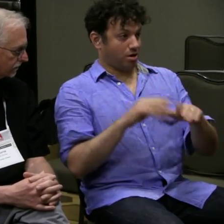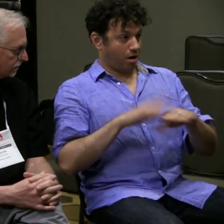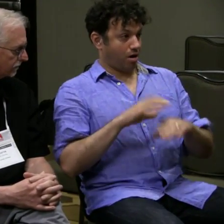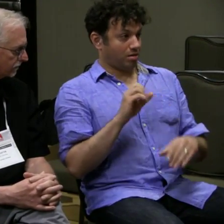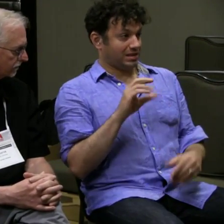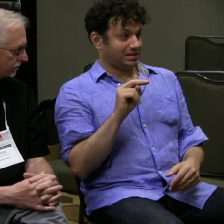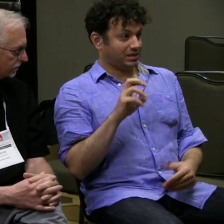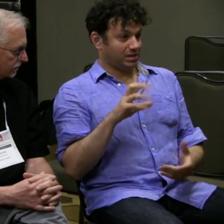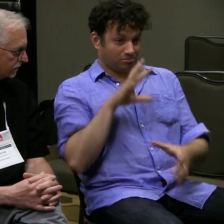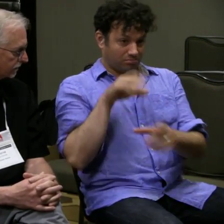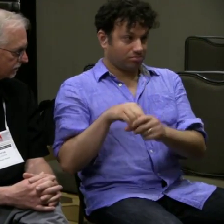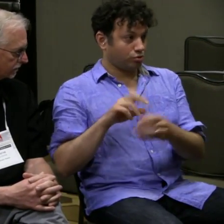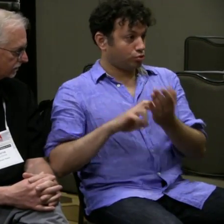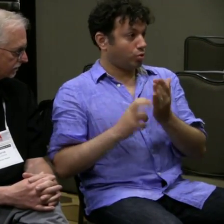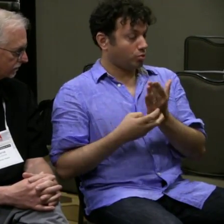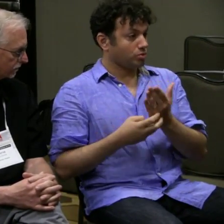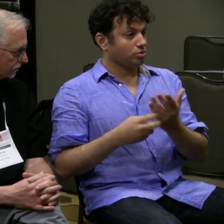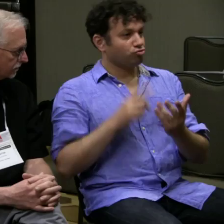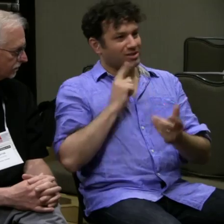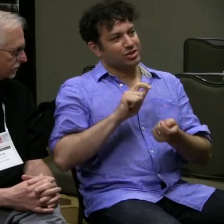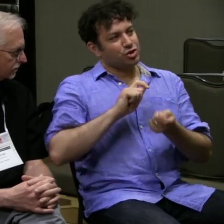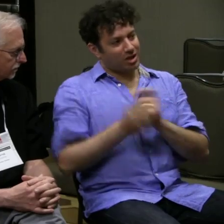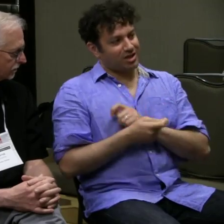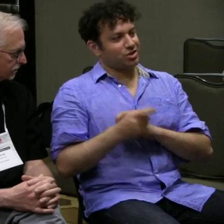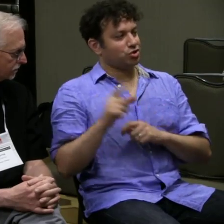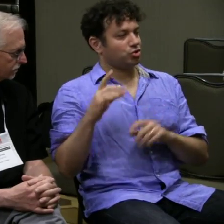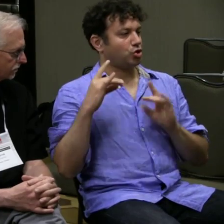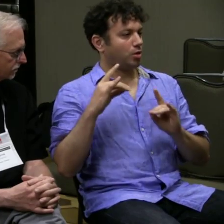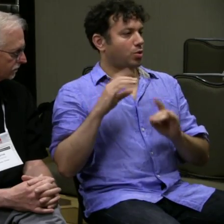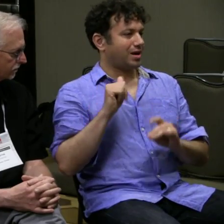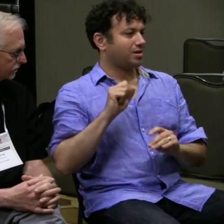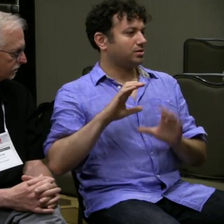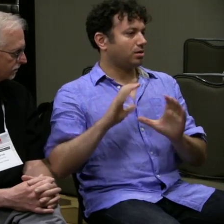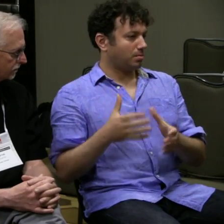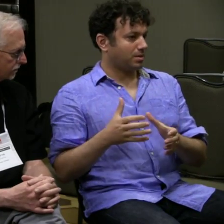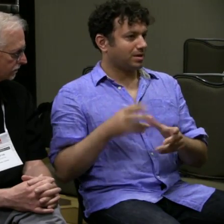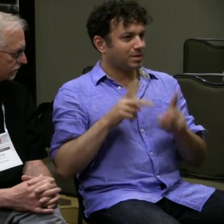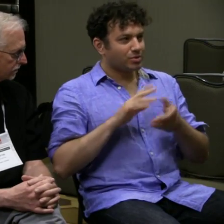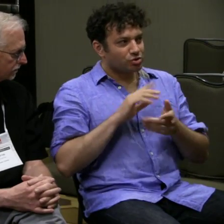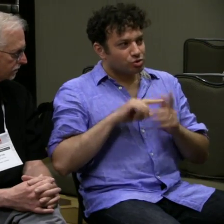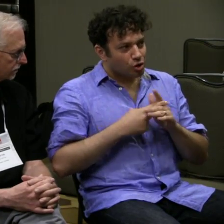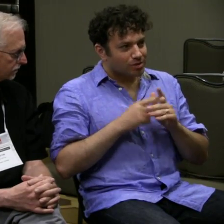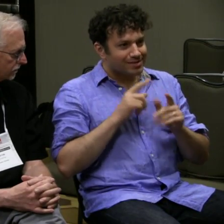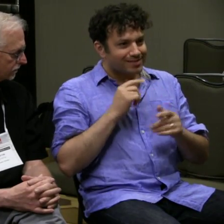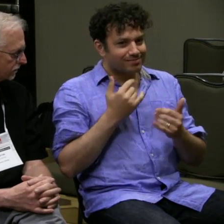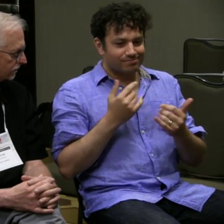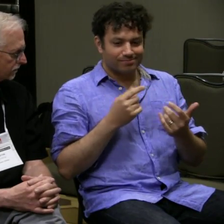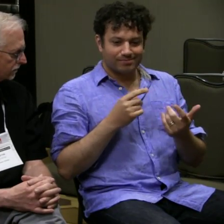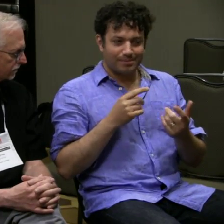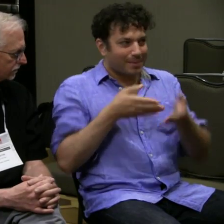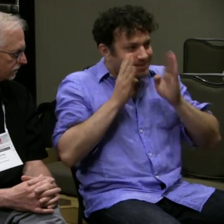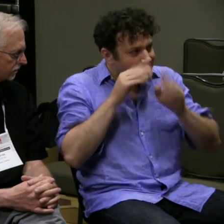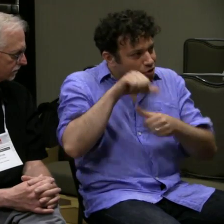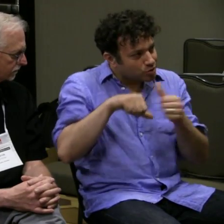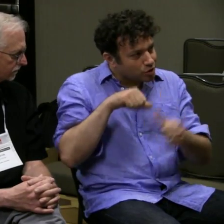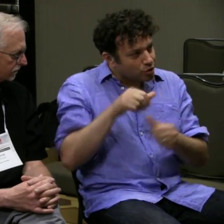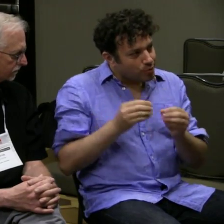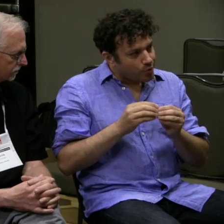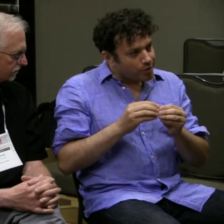that my appearance on the scene just being involved in "Toast" changed the entire Dog & Pony D.C. community.